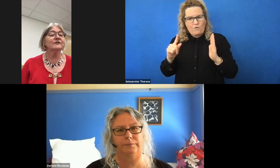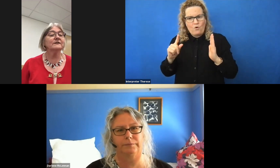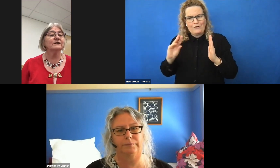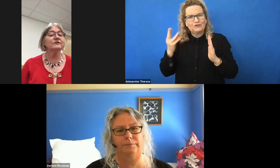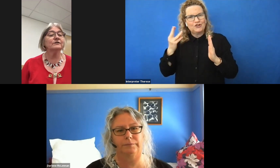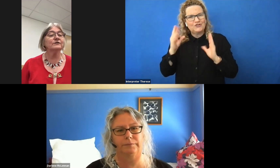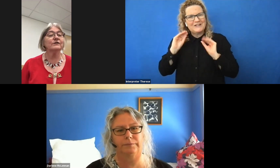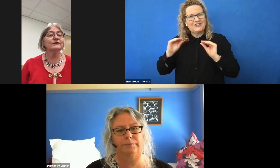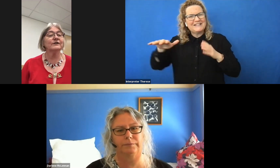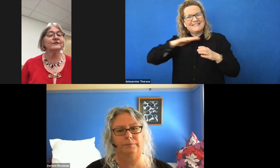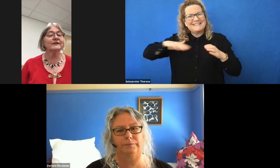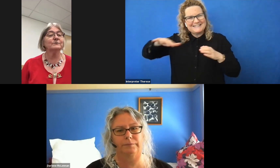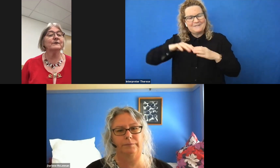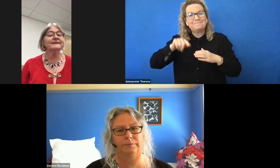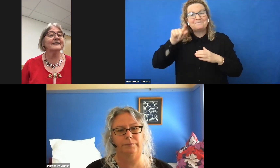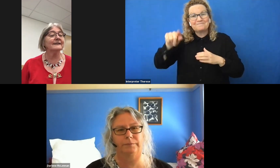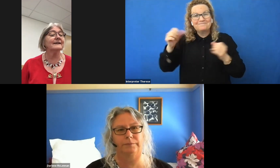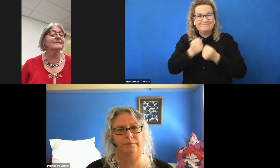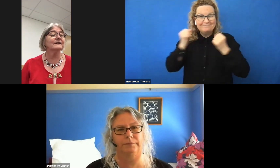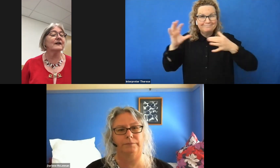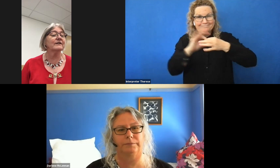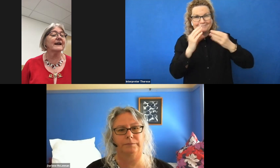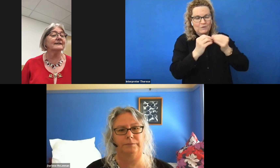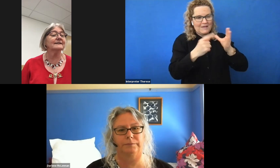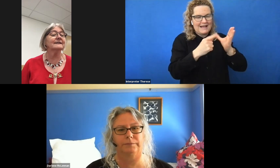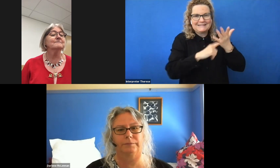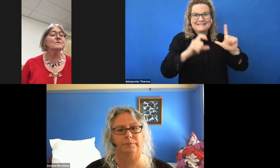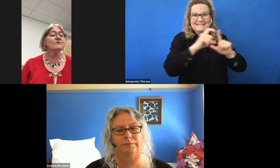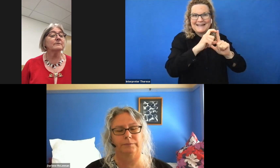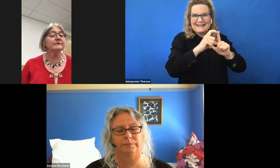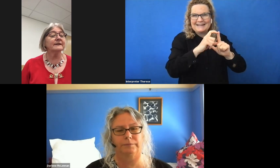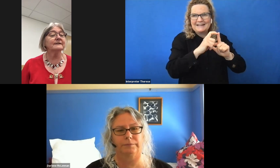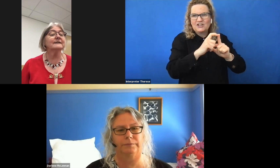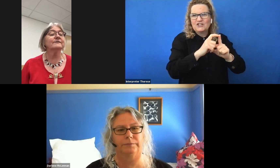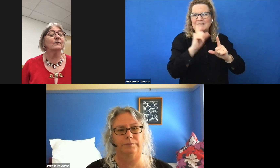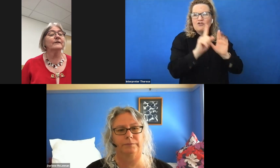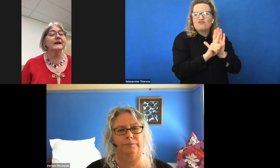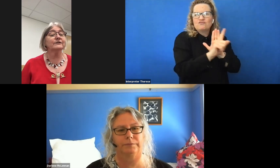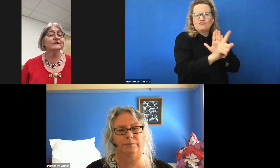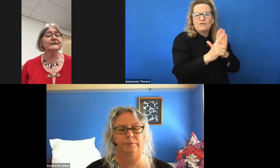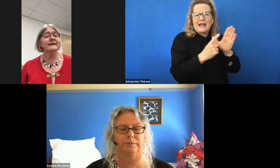continues her strong association with ATEND as the current ADCET representative on the national ATEND